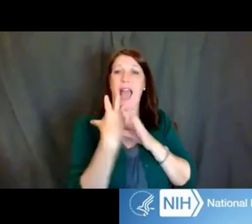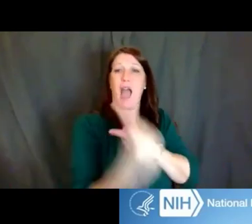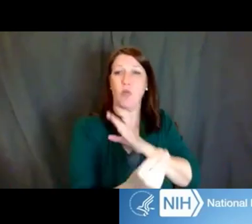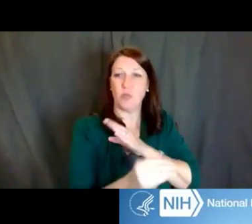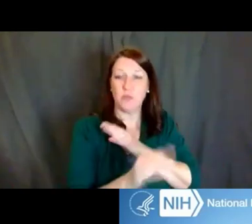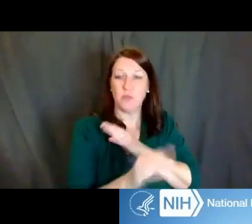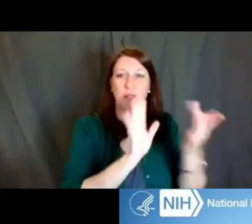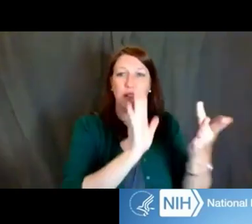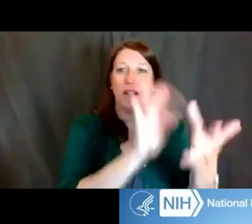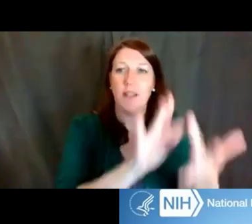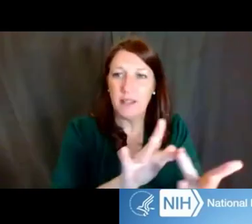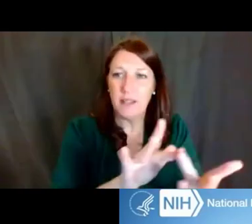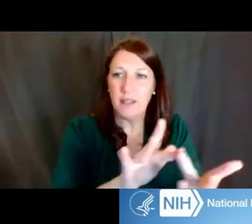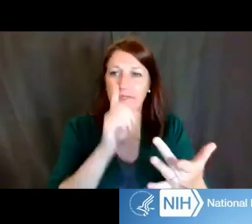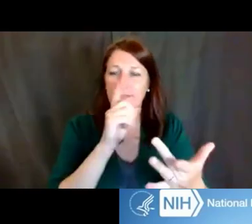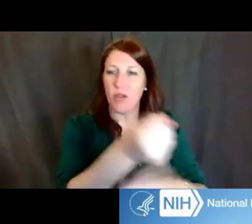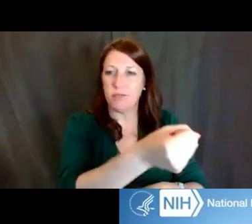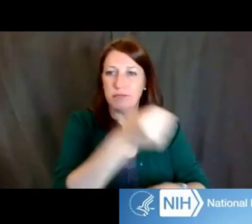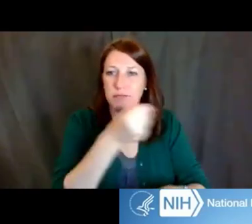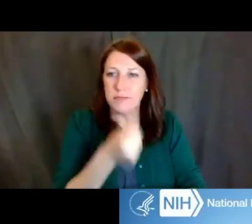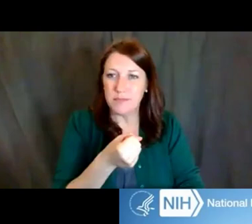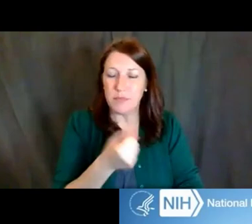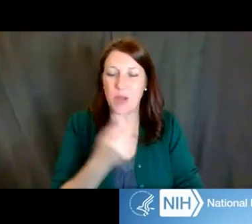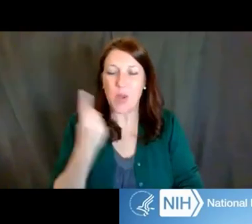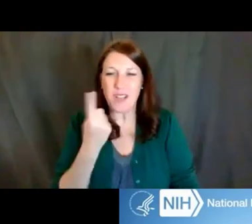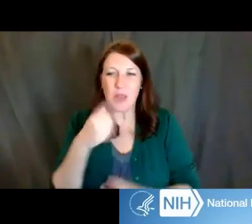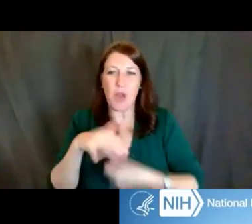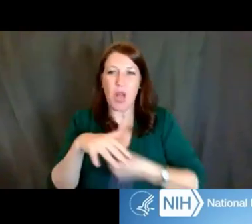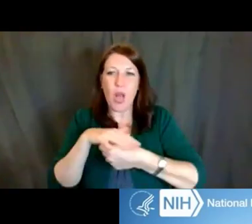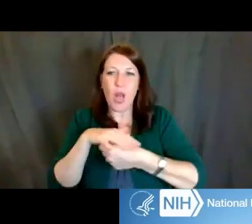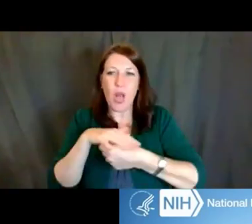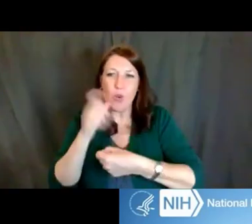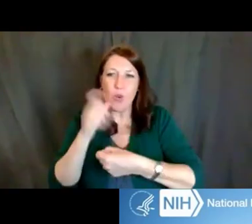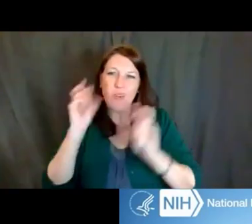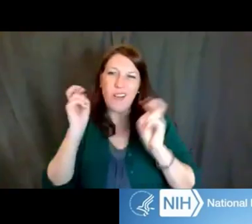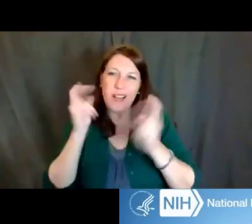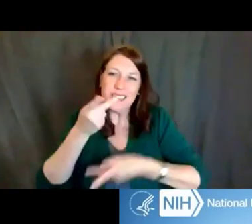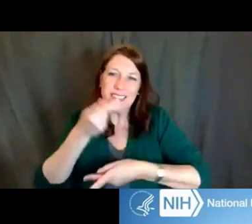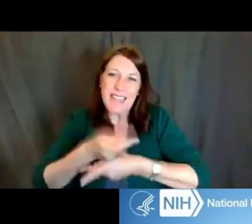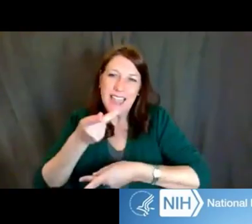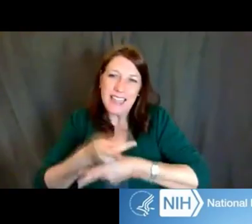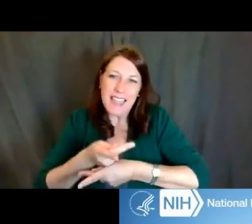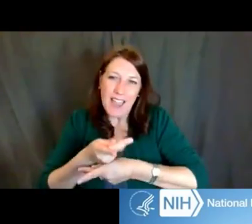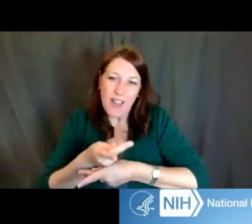locally who can take care of you, right? You're going to need somebody who's got funding and lab space,